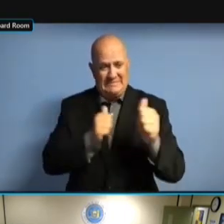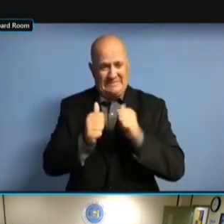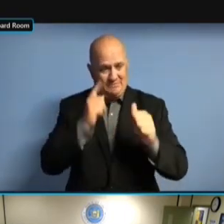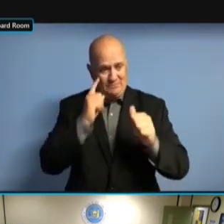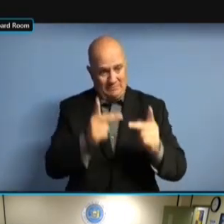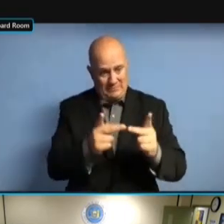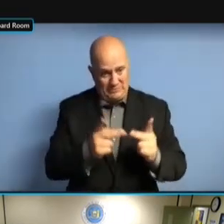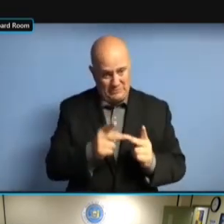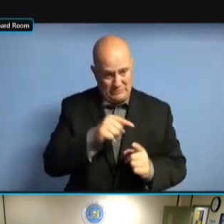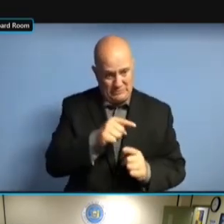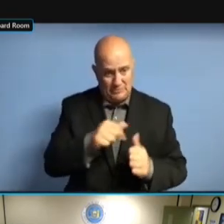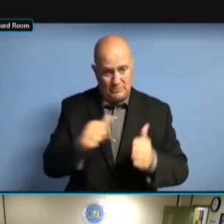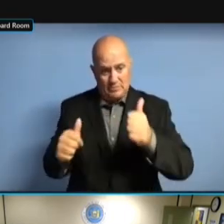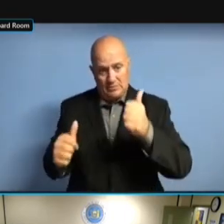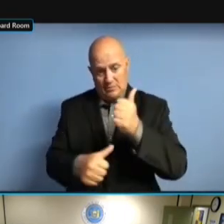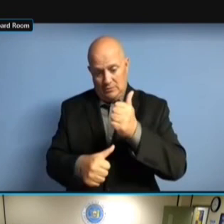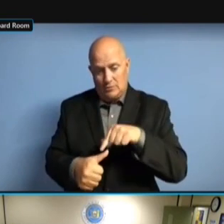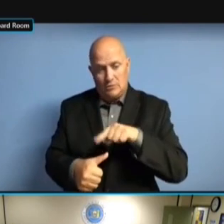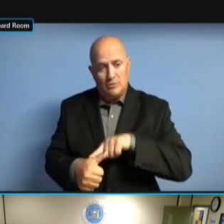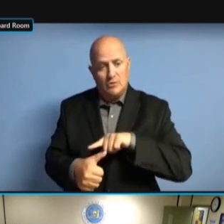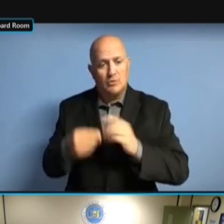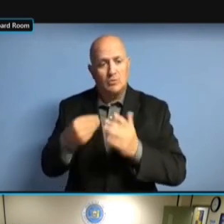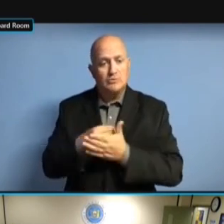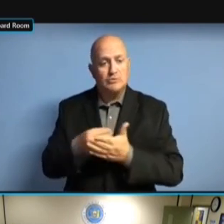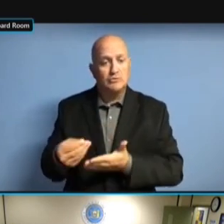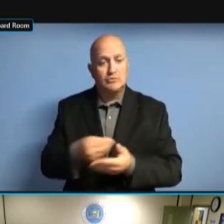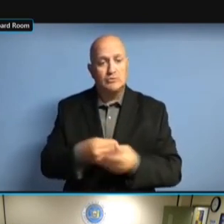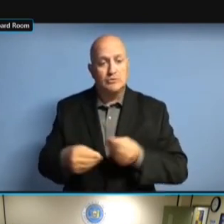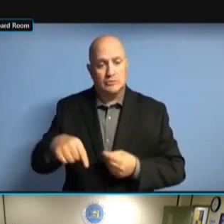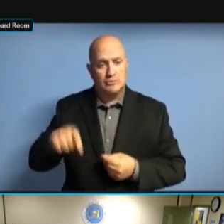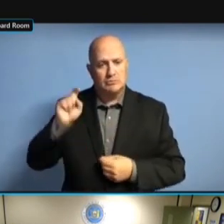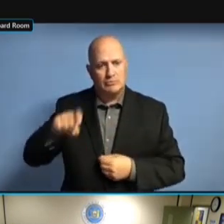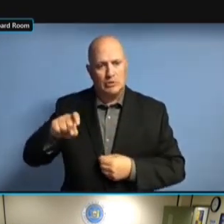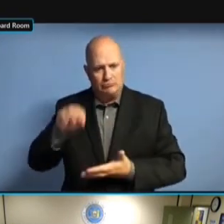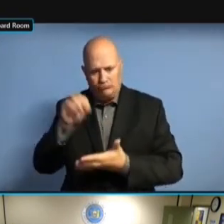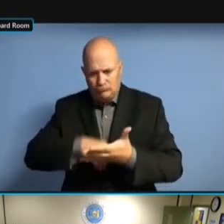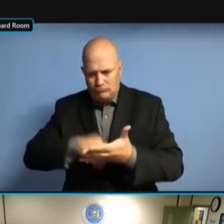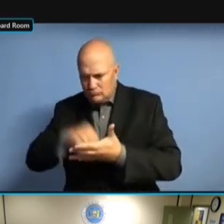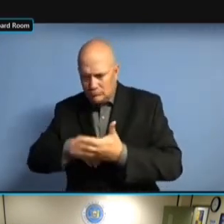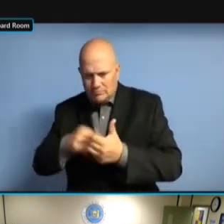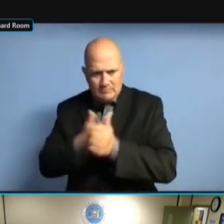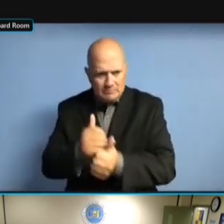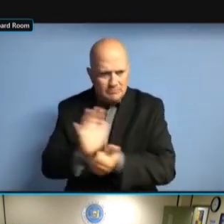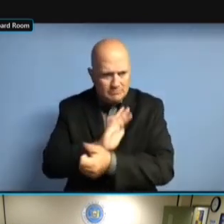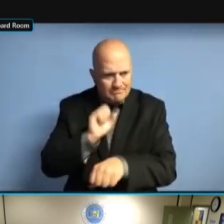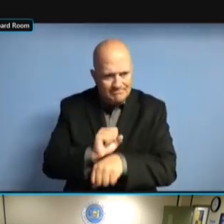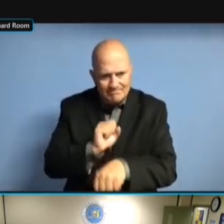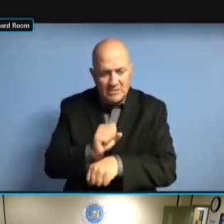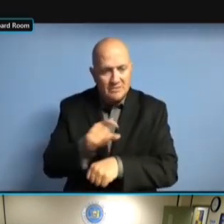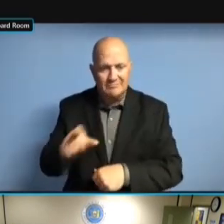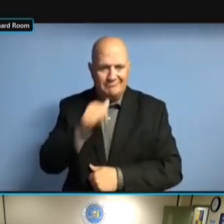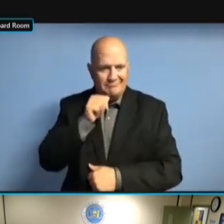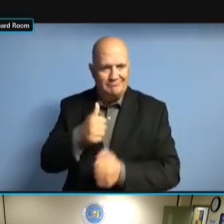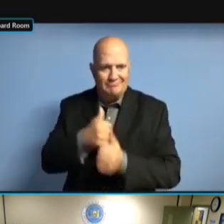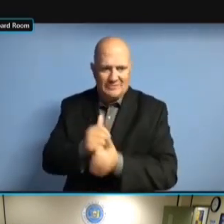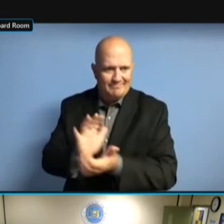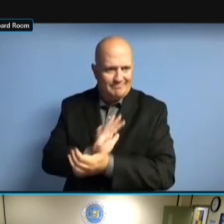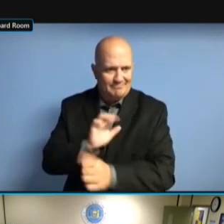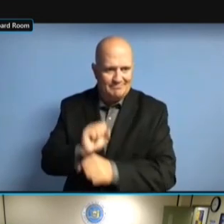LITTLE BIT MORE SENSITIVE TO THAT AND FIGURE OUT, OKAY, IF THAT AND FIGURE OUT, OKAY, IF THAT AND FIGURE OUT, OKAY, IF YOU THAT AND FIGURE OUT, OKAY, IF YOU CAN'T THAT AND FIGURE OUT, OKAY, IF YOU CAN'T GET THAT AND FIGURE OUT, OKAY, IF YOU CAN'T GET IN THAT AND FIGURE OUT, OKAY, IF YOU CAN'T GET IN TOUCH THAT AND FIGURE OUT, OKAY, IF YOU CAN'T GET IN TOUCH WITH THAT AND FIGURE OUT, OKAY, IF YOU CAN'T GET IN TOUCH WITH YOUR YOU CAN'T GET IN TOUCH WITH YOUR YOU CAN'T GET IN TOUCH WITH YOUR TREASURER YOU CAN'T GET IN TOUCH WITH YOUR TREASURER OR YOU CAN'T GET IN TOUCH WITH YOUR TREASURER OR YOUR YOU CAN'T GET IN TOUCH WITH YOUR TREASURER OR YOUR TREASURER YOU CAN'T GET IN TOUCH WITH YOUR TREASURER OR YOUR TREASURER IS TREASURER OR YOUR TREASURER IS TREASURER OR YOUR TREASURER IS DECEASED, TREASURER OR YOUR TREASURER IS DECEASED, LET'S TREASURER OR YOUR TREASURER IS DECEASED, LET'S FIGURE TREASURER OR YOUR TREASURER IS DECEASED, LET'S FIGURE OUT TREASURER OR YOUR TREASURER IS DECEASED, LET'S FIGURE OUT A TREASURER OR YOUR TREASURER IS DECEASED, LET'S FIGURE OUT A WAY DECEASED, LET'S FIGURE OUT A WAY DECEASED, LET'S FIGURE OUT A WAY TO DECEASED, LET'S FIGURE OUT A WAY TO WORK DECEASED, LET'S FIGURE OUT A WAY TO WORK THIS DECEASED, LET'S FIGURE OUT A WAY TO WORK THIS OUT. TO WORK THIS OUT. TO WORK THIS OUT. OR TO WORK THIS OUT. OR IF TO WORK THIS OUT. OR IF THE TO WORK THIS OUT. OR IF THE CANDIDATE TO WORK THIS OUT. OR IF THE CANDIDATE IS TO WORK THIS OUT. OR IF THE CANDIDATE IS DECEASED.